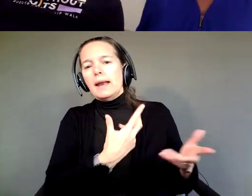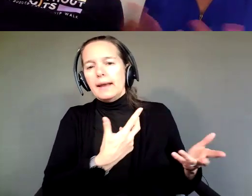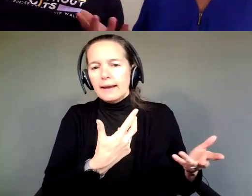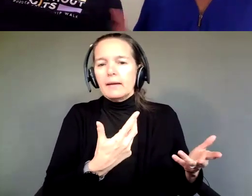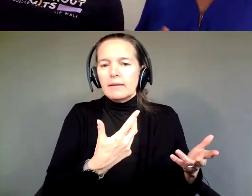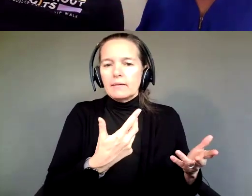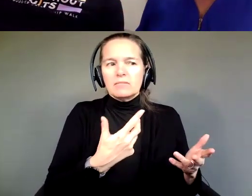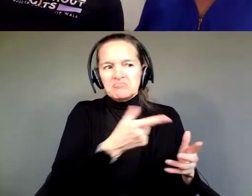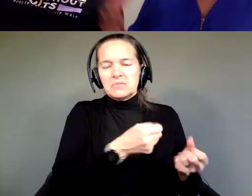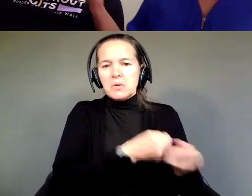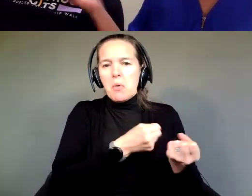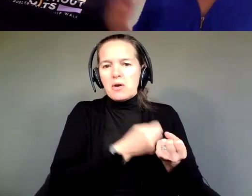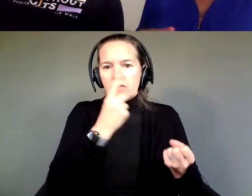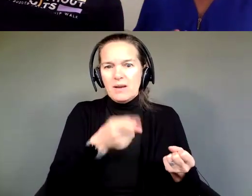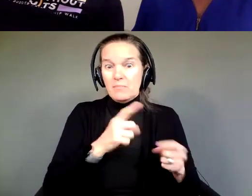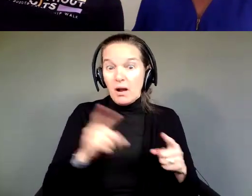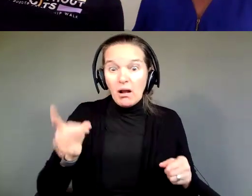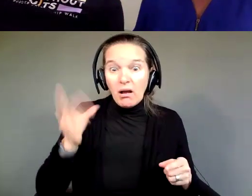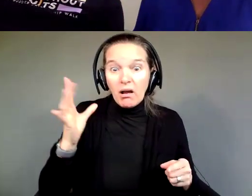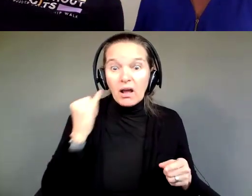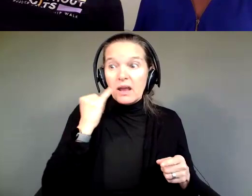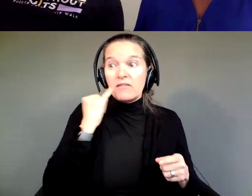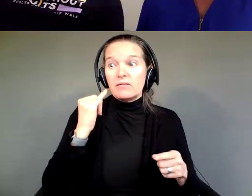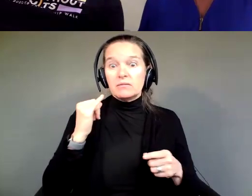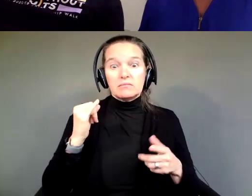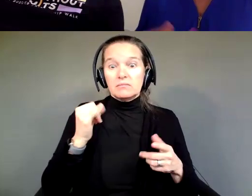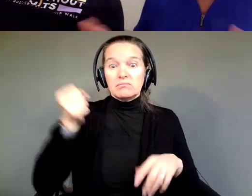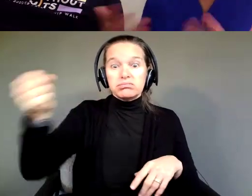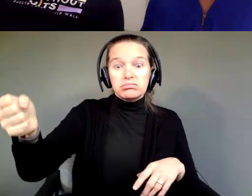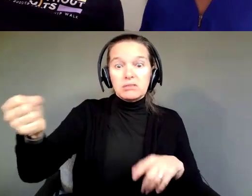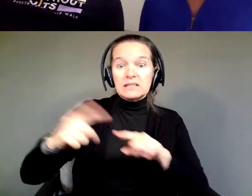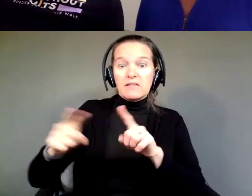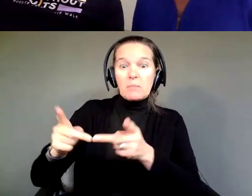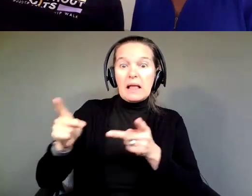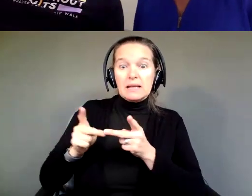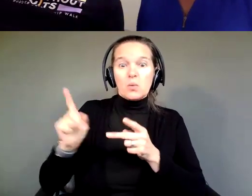But God forbid he ended up in a different placement and people were not as accommodating.